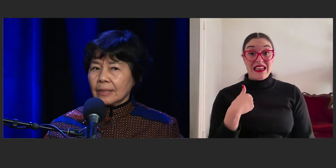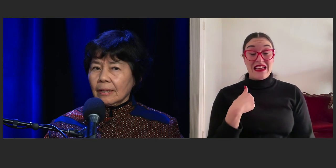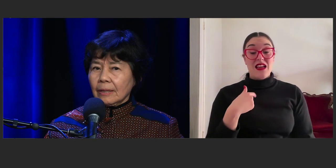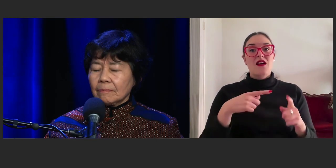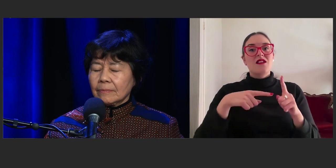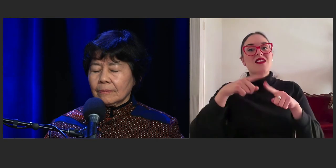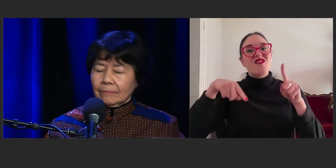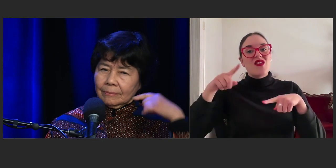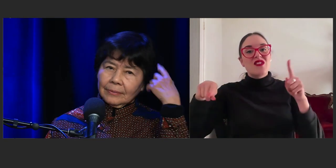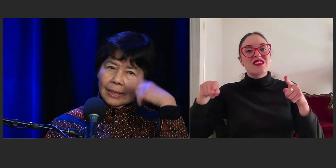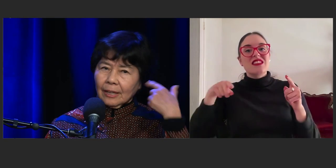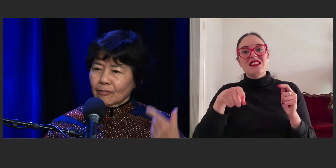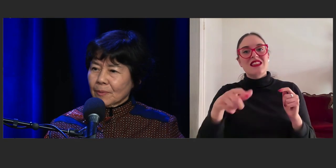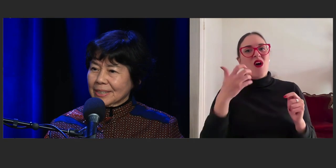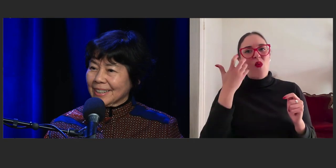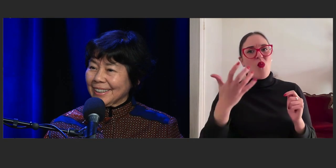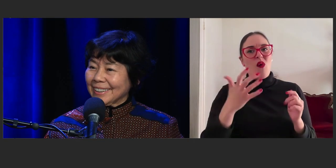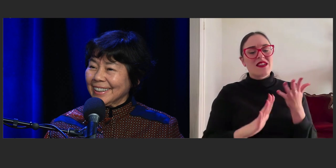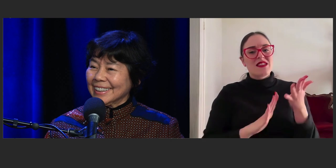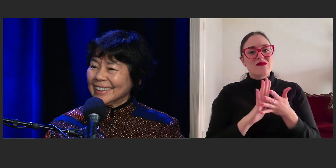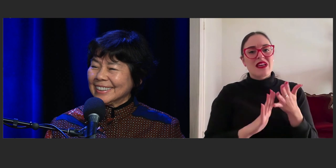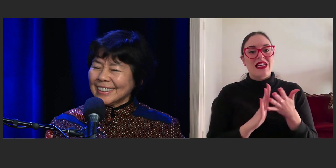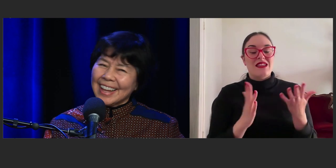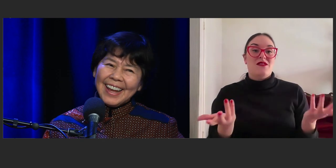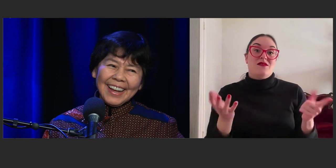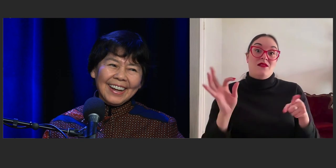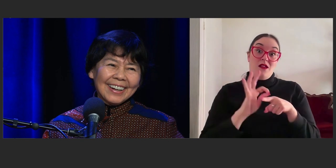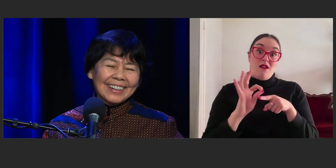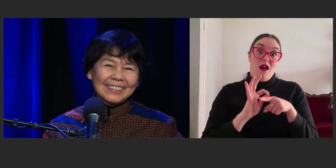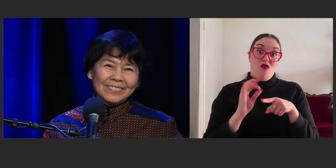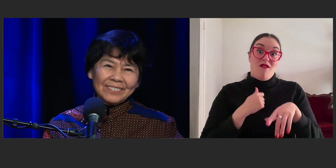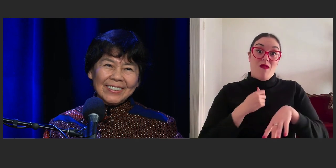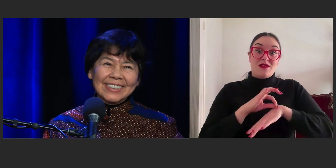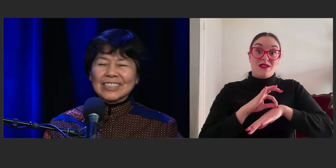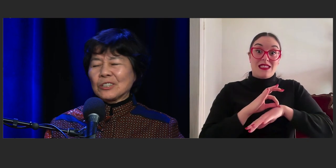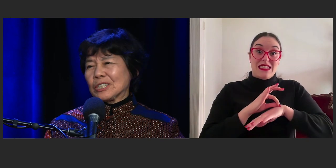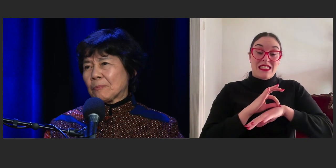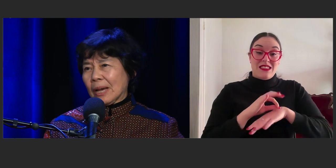the color of my skin, because it's always a battle.